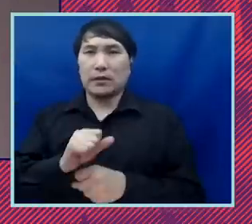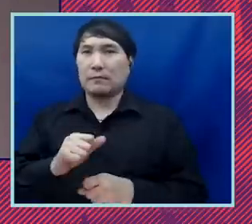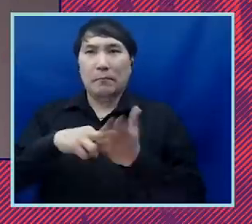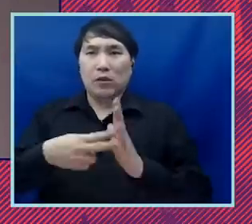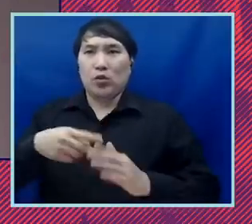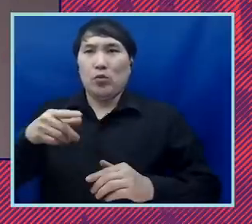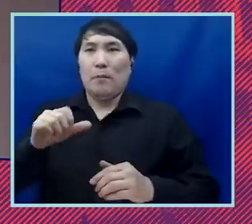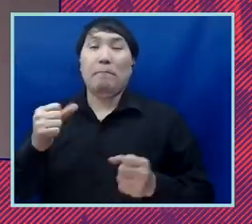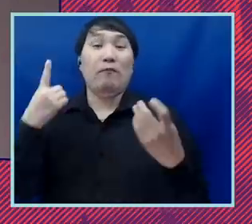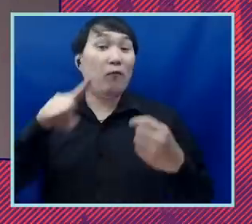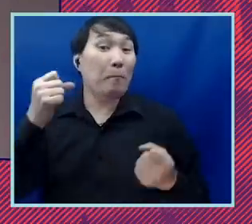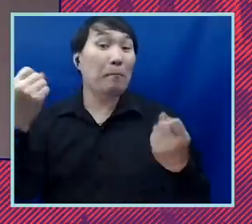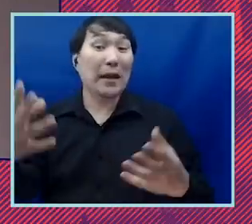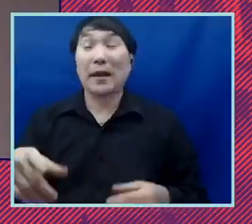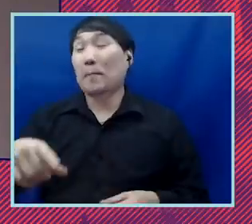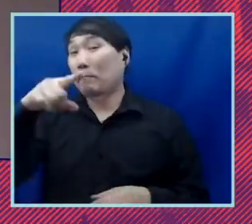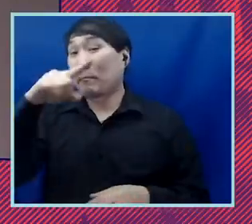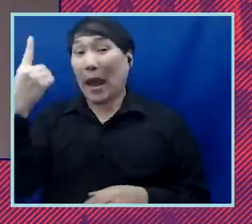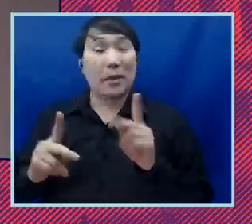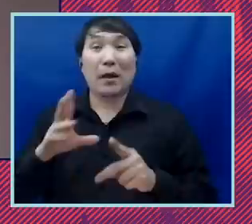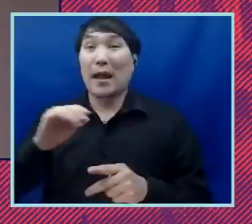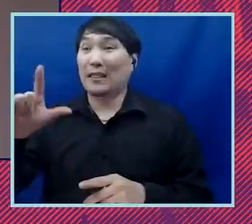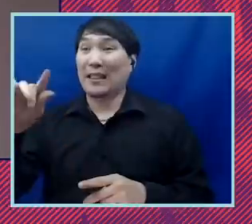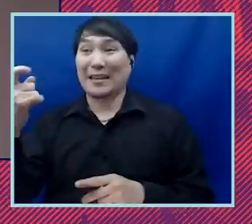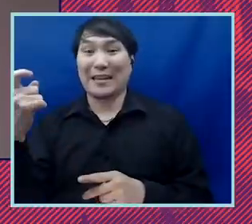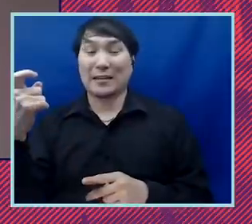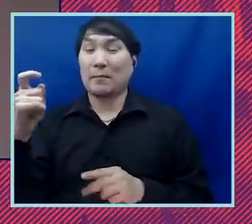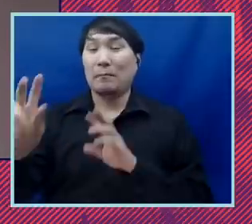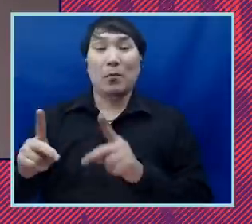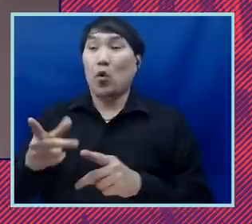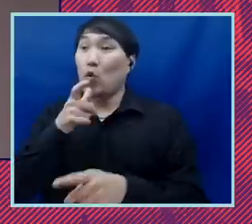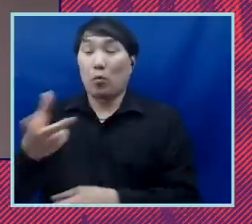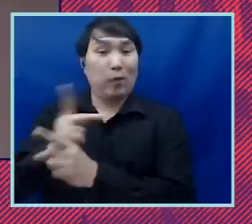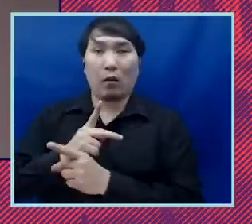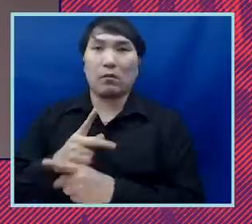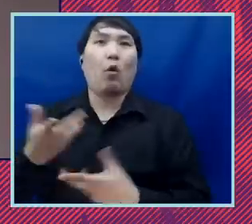black and latinx borrowers who already face so many other systemic obstacles to building wealth